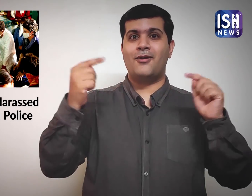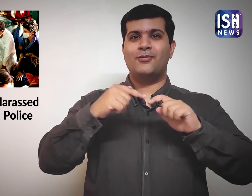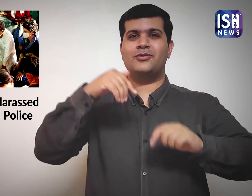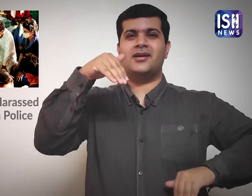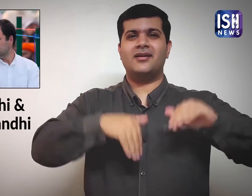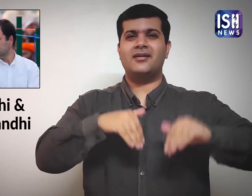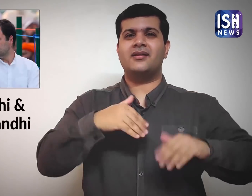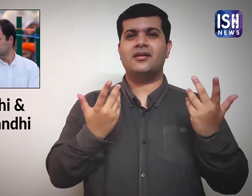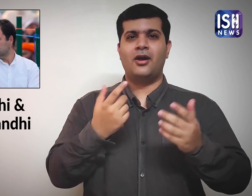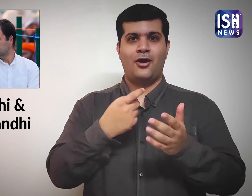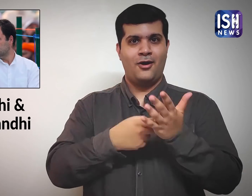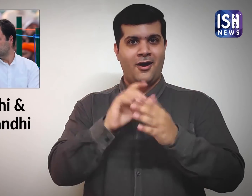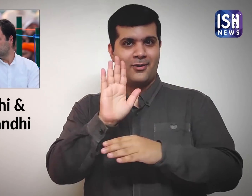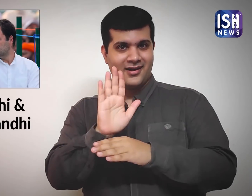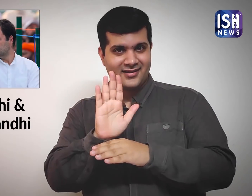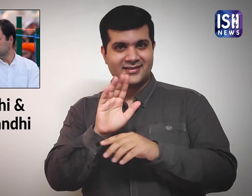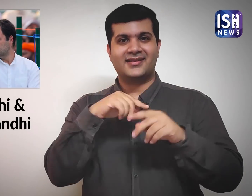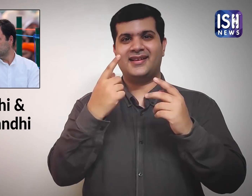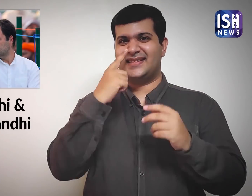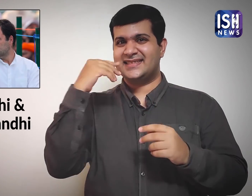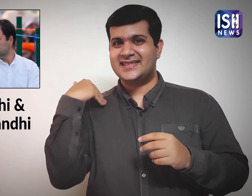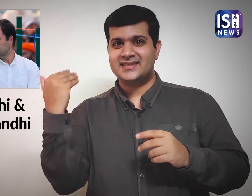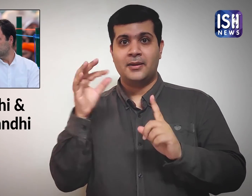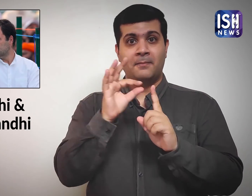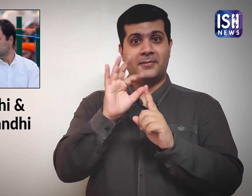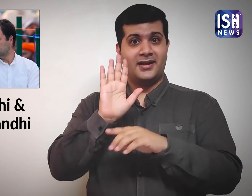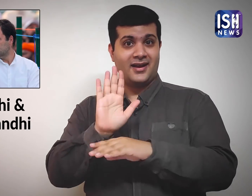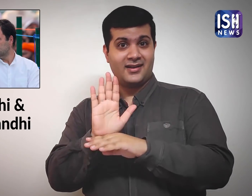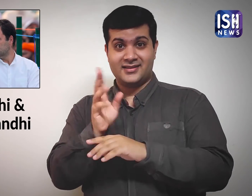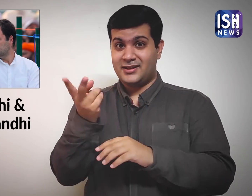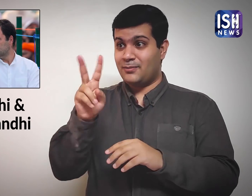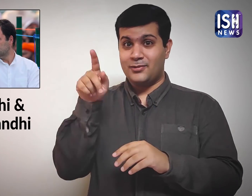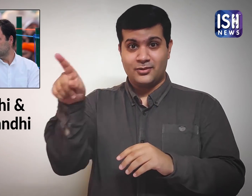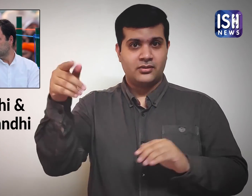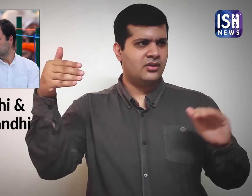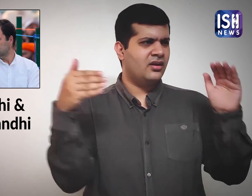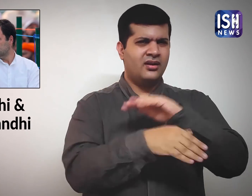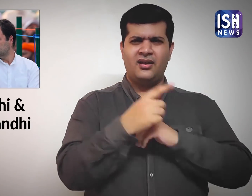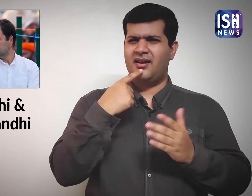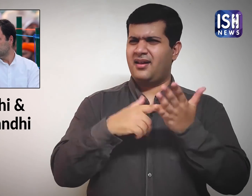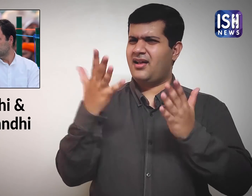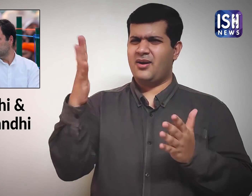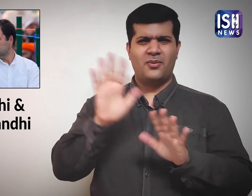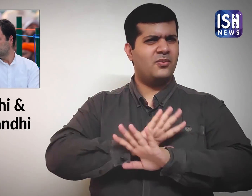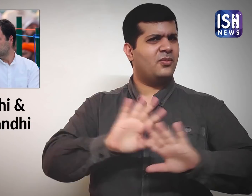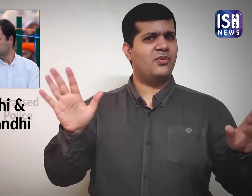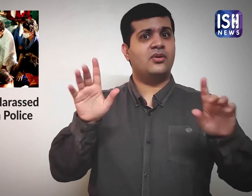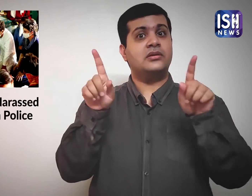Opposition leaders such as Rahul Gandhi, Priyanka Gandhi,